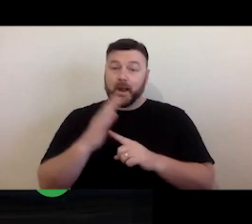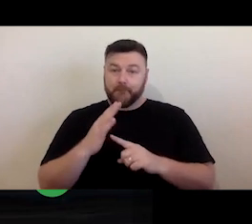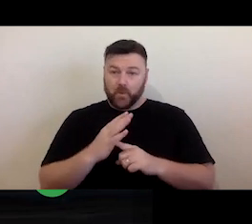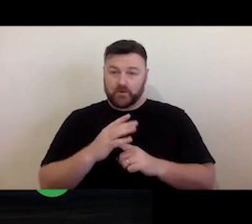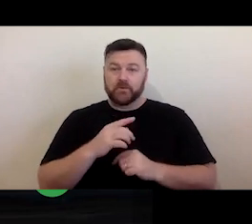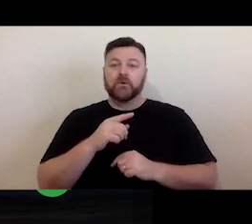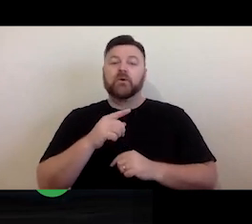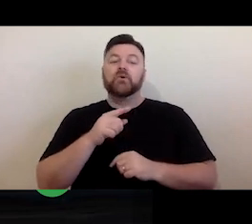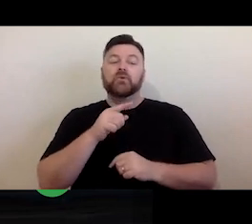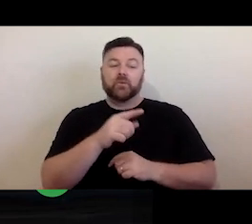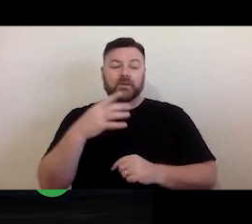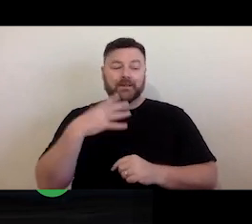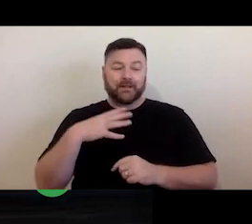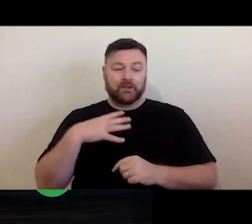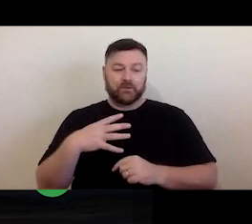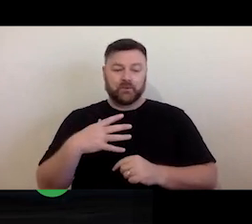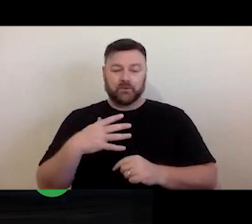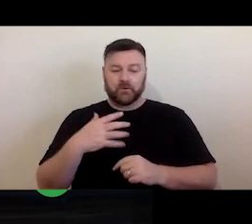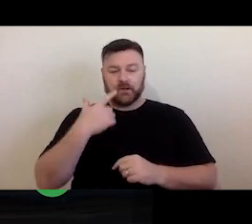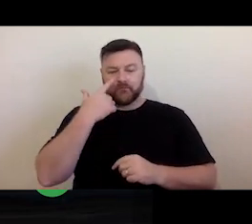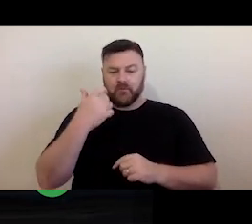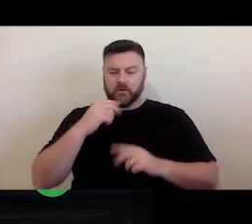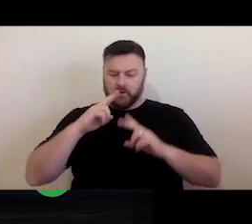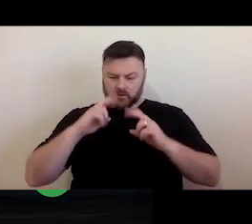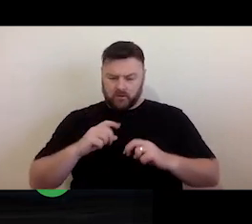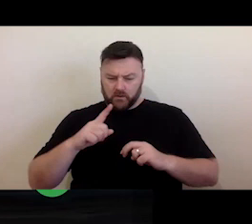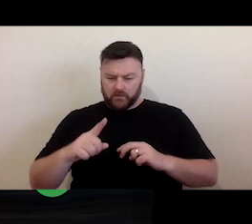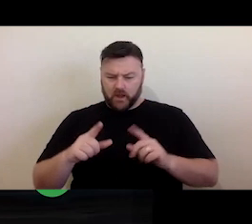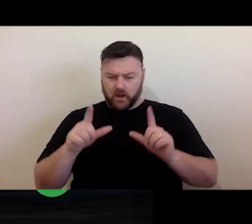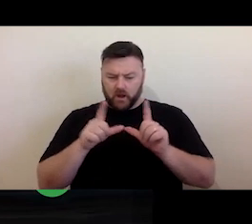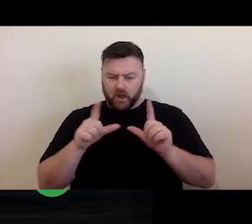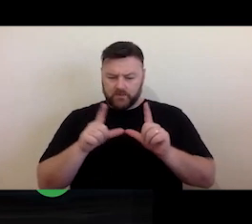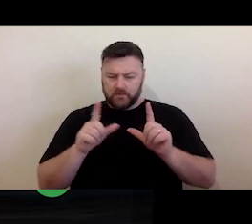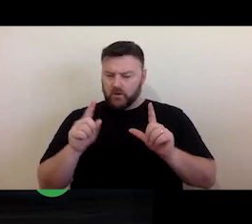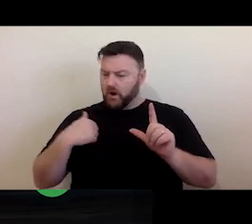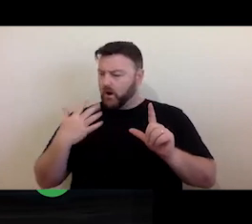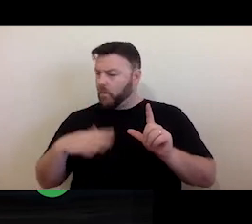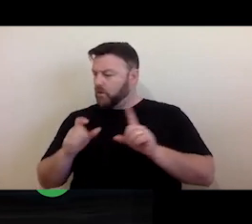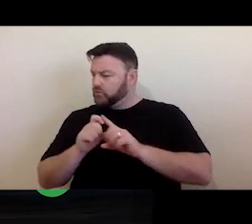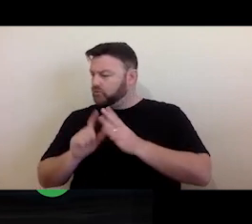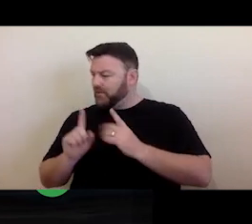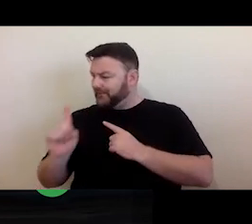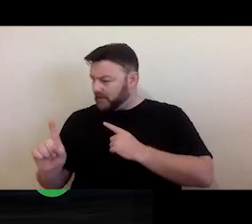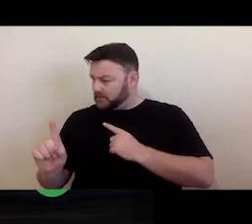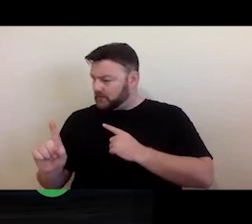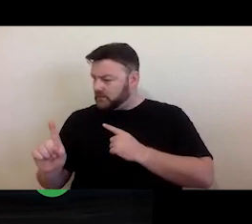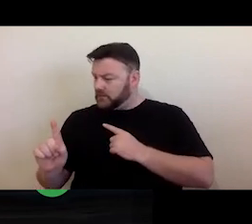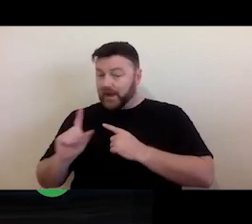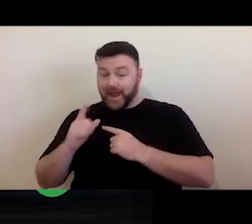the use you want to make is within the scope of the exclusive licence you have already granted, or whether or not it's outside of it. If it